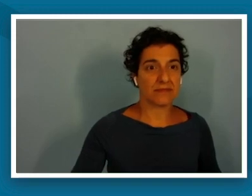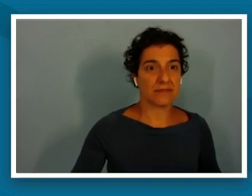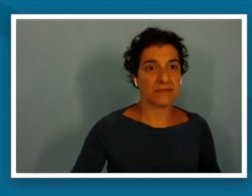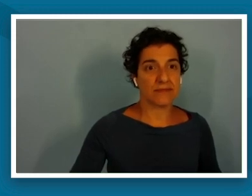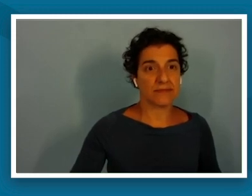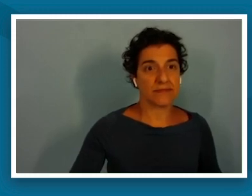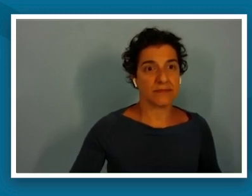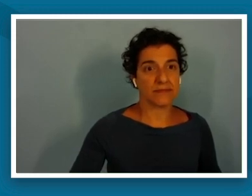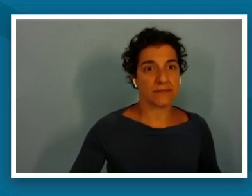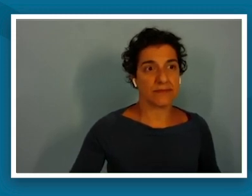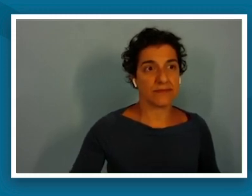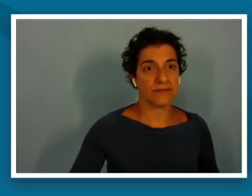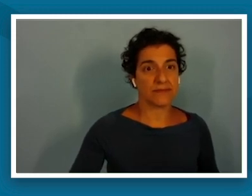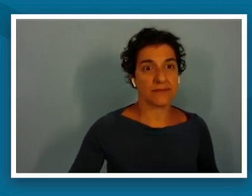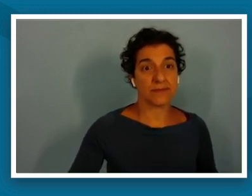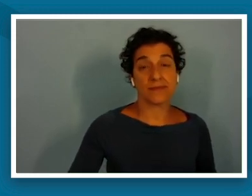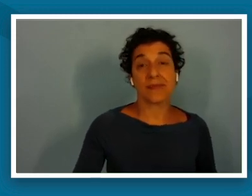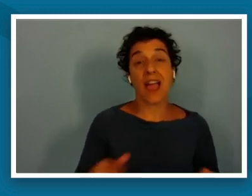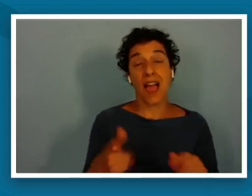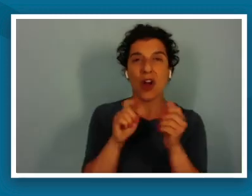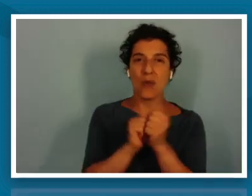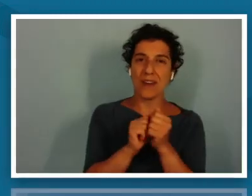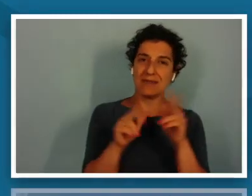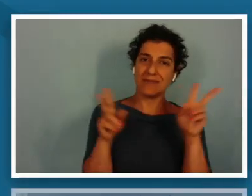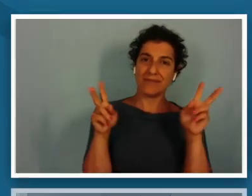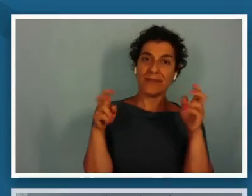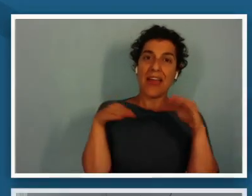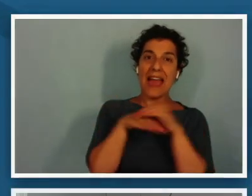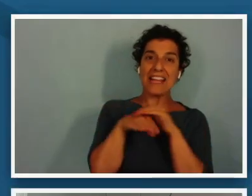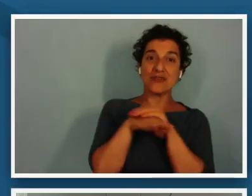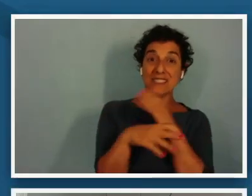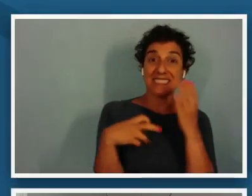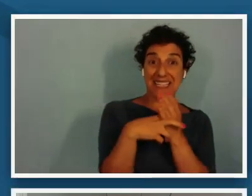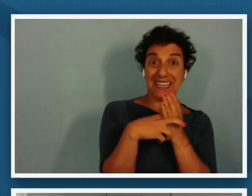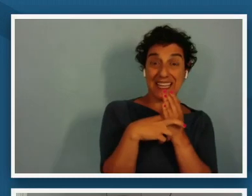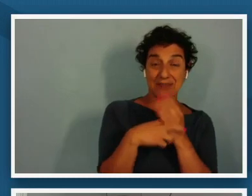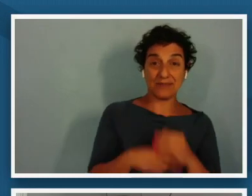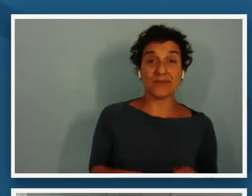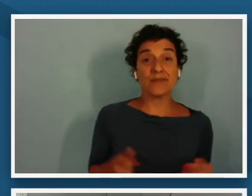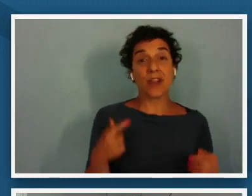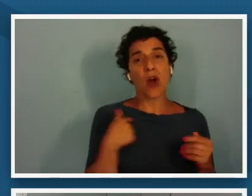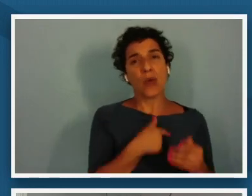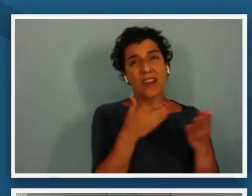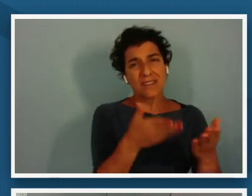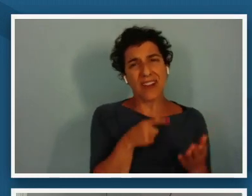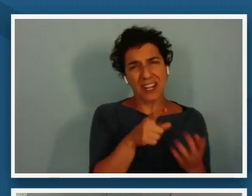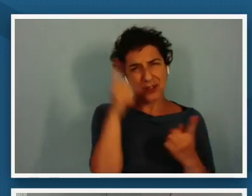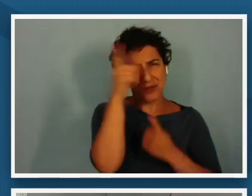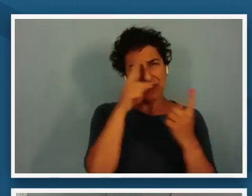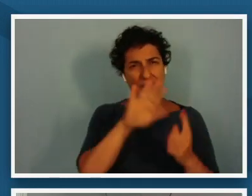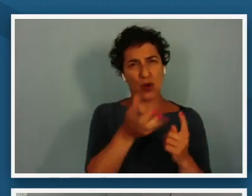piece of paper and a pen or pencil when we're inviting you to think about